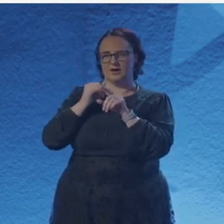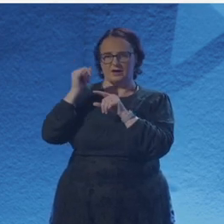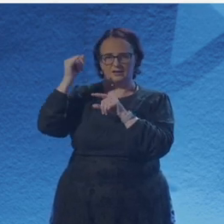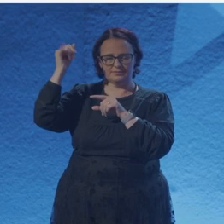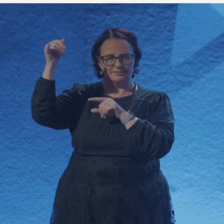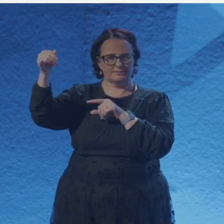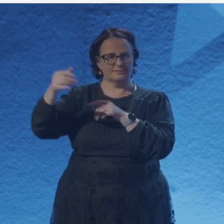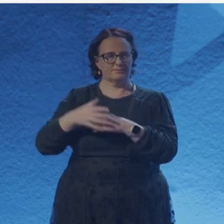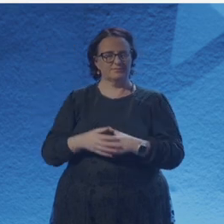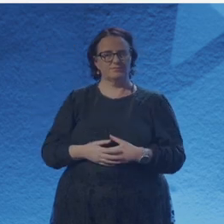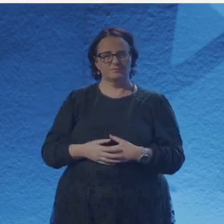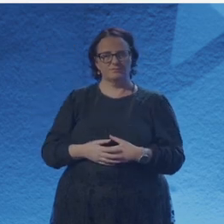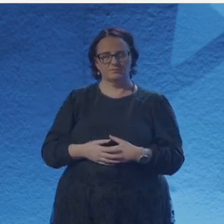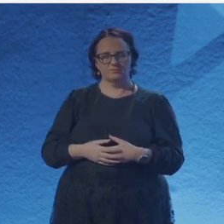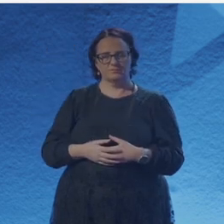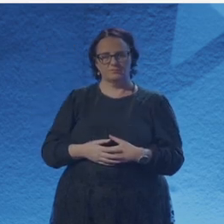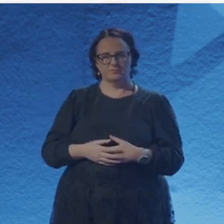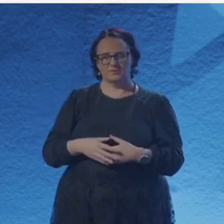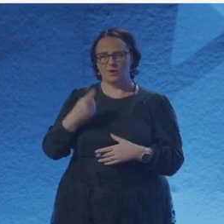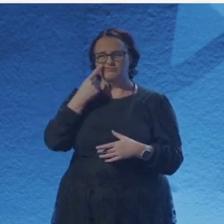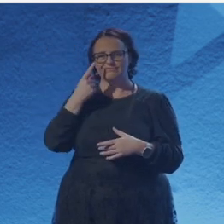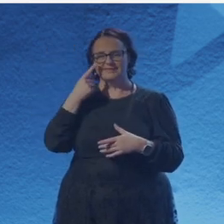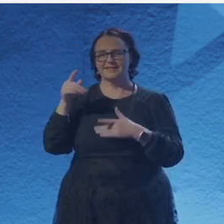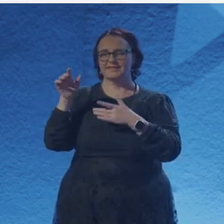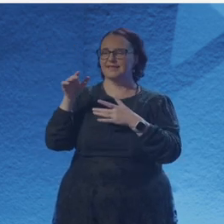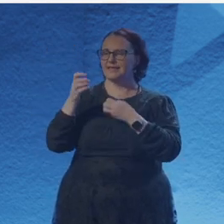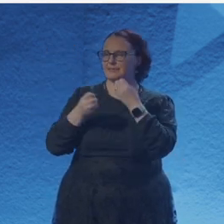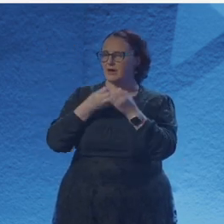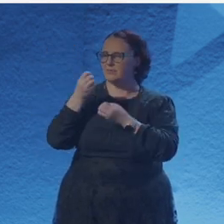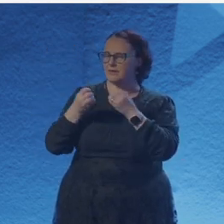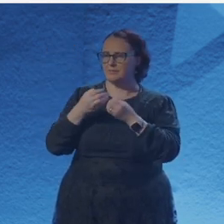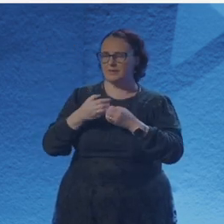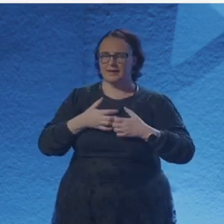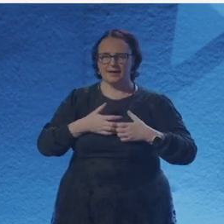that bleeds blue and red - for the fading love of ghosts of my future